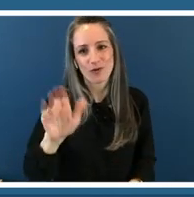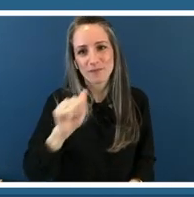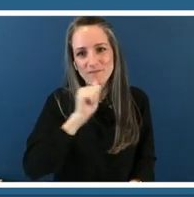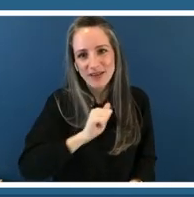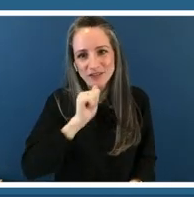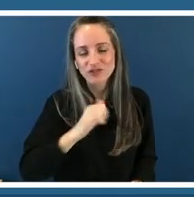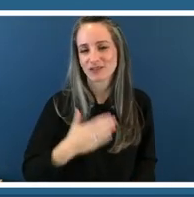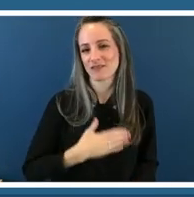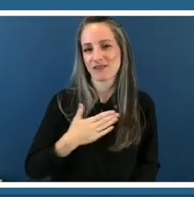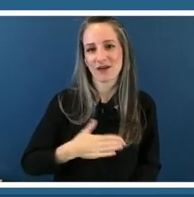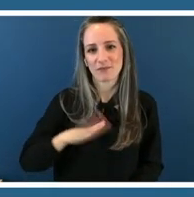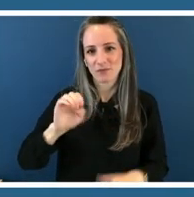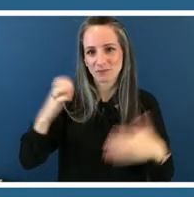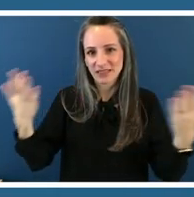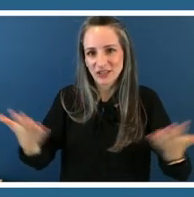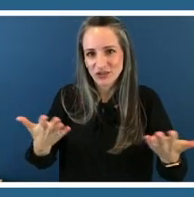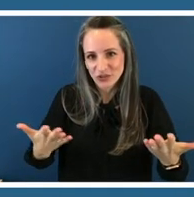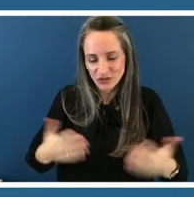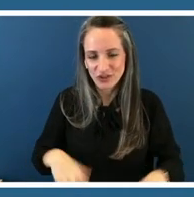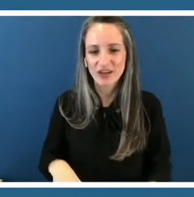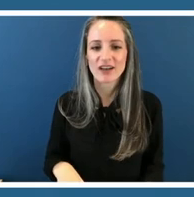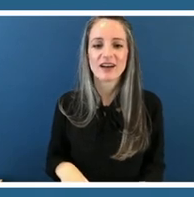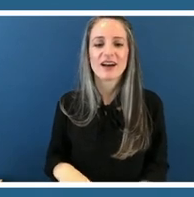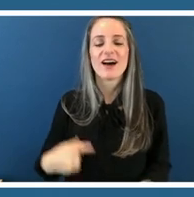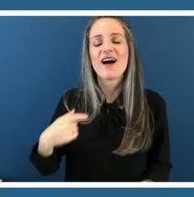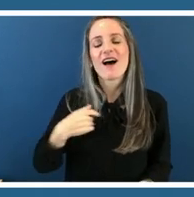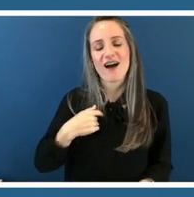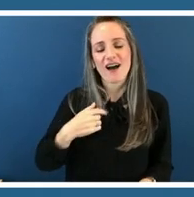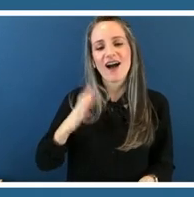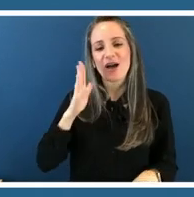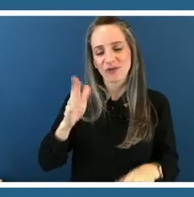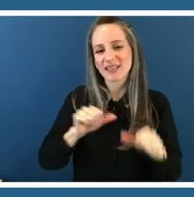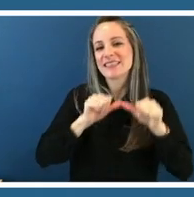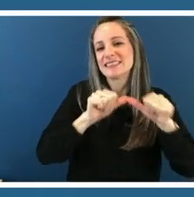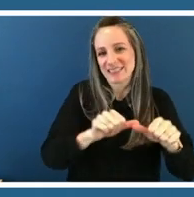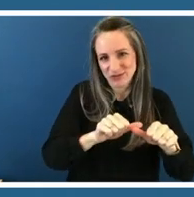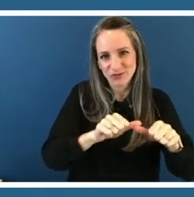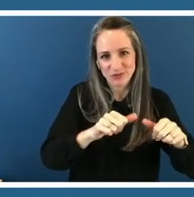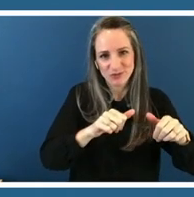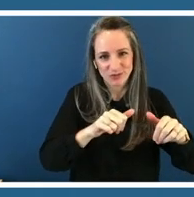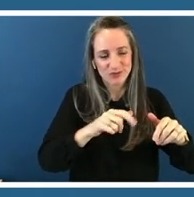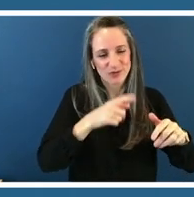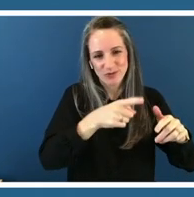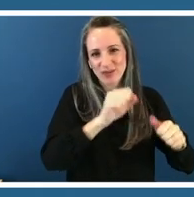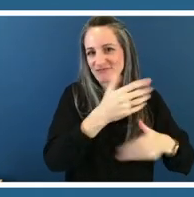um i'm gonna continue to let you talk about